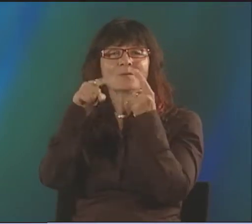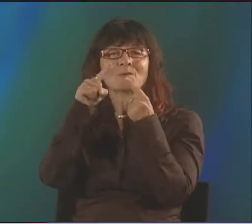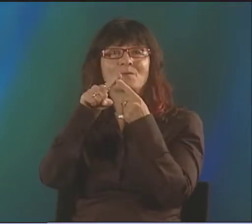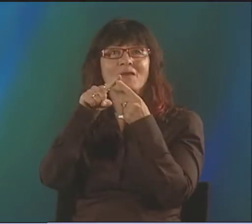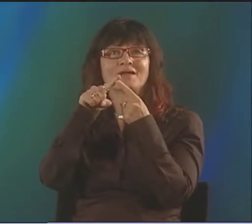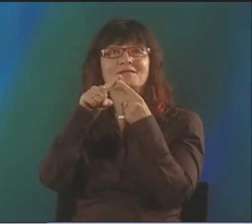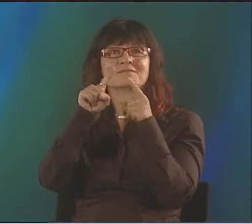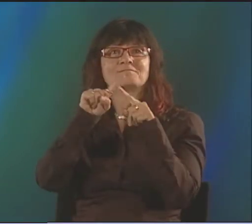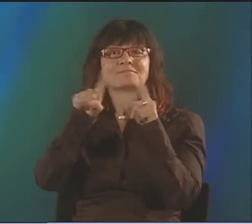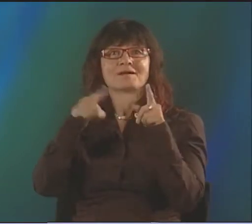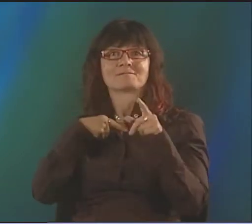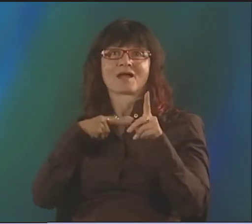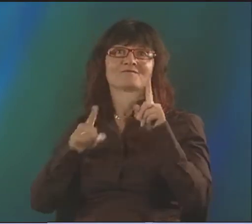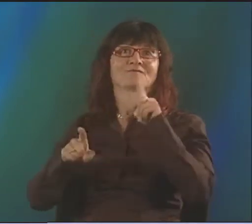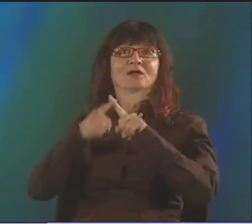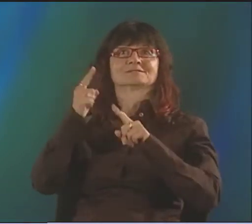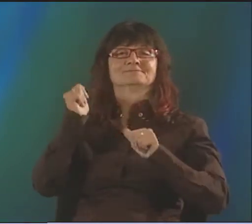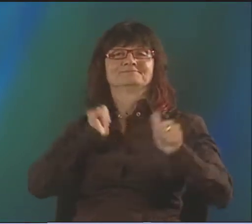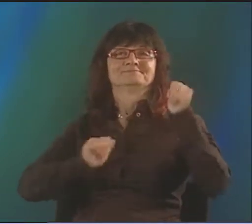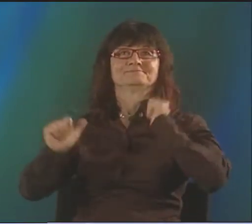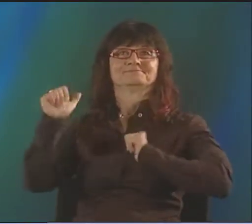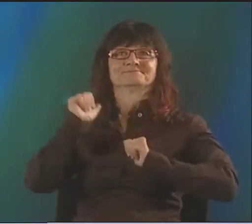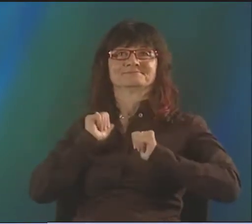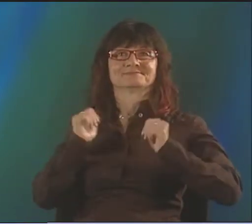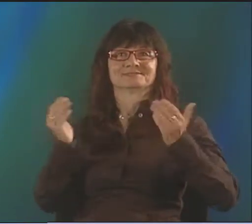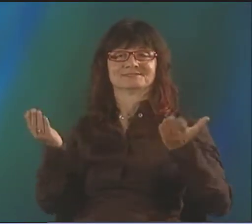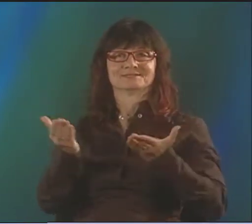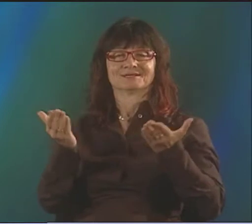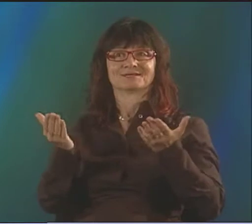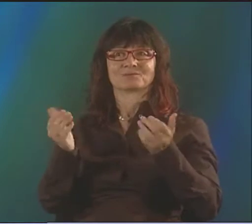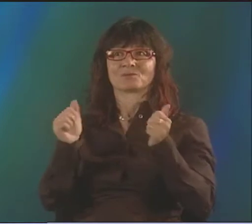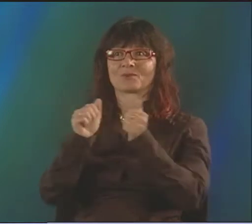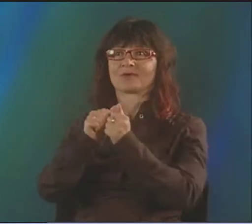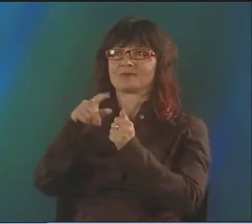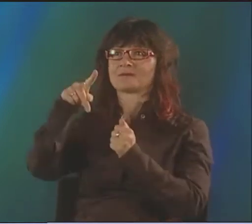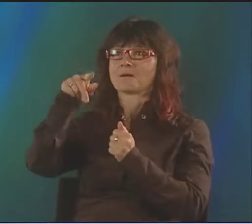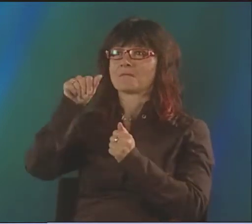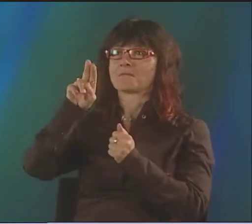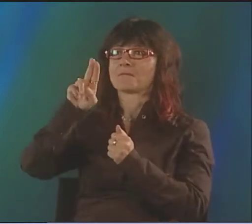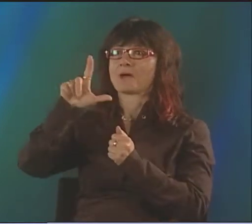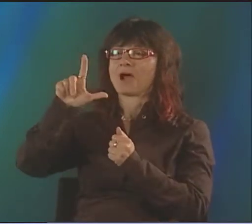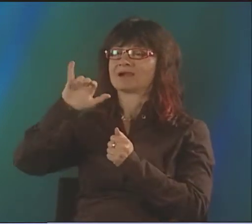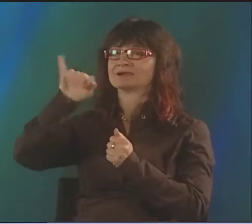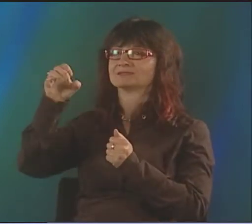I'M NOT SURE WHEN. LET'S SEE. BUT MY FIRST PERFORMANCE HERE